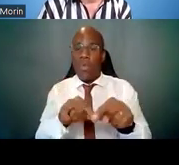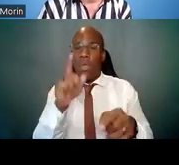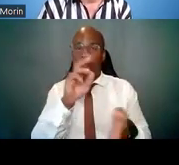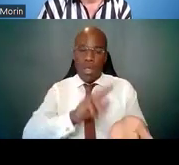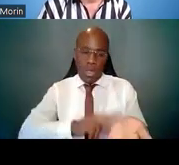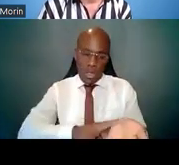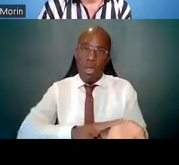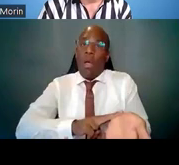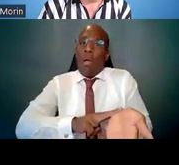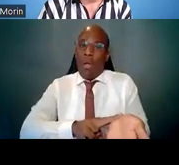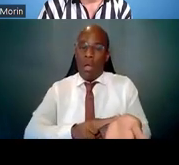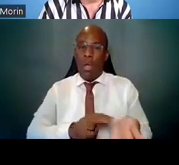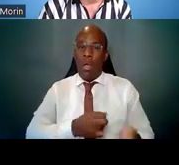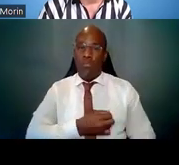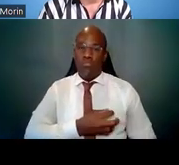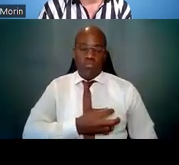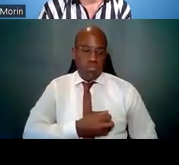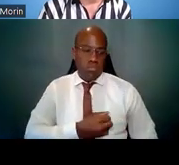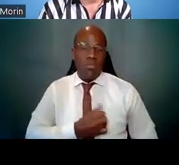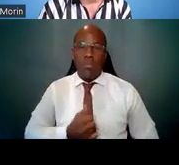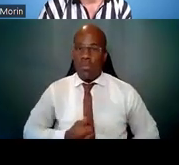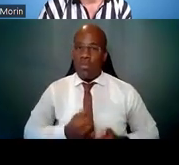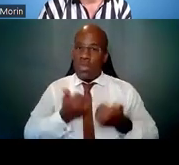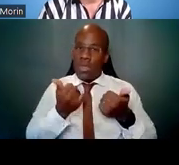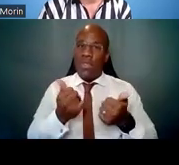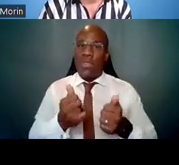So now let's look at the other components of your plan development.